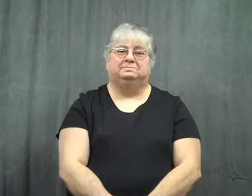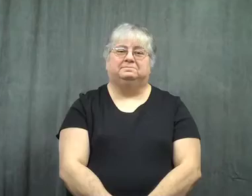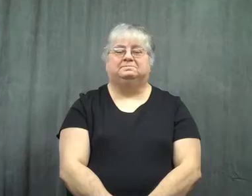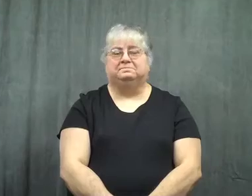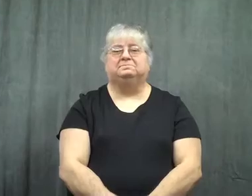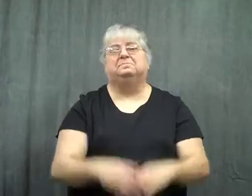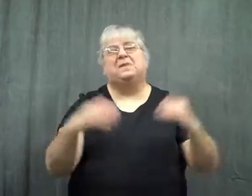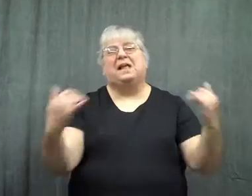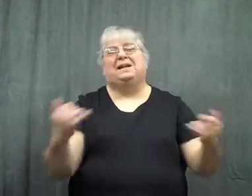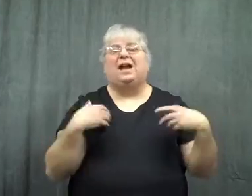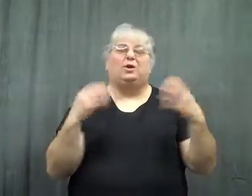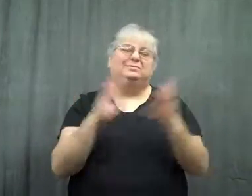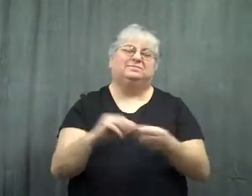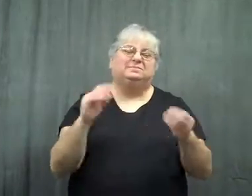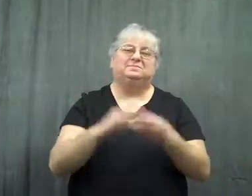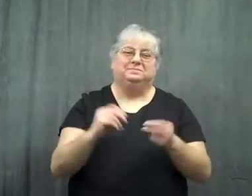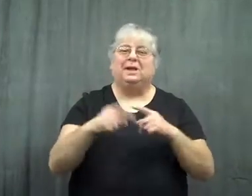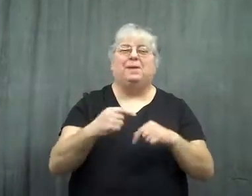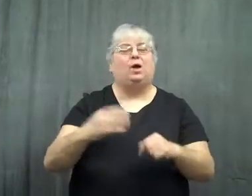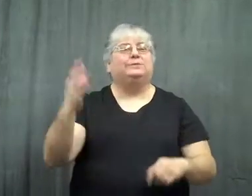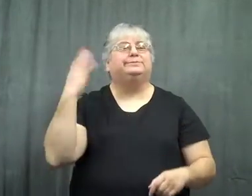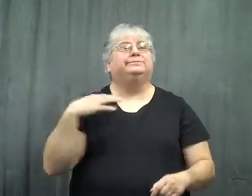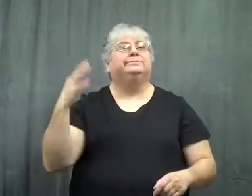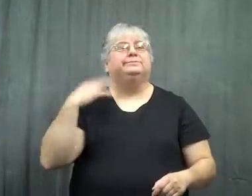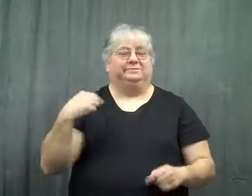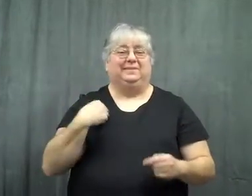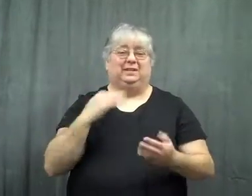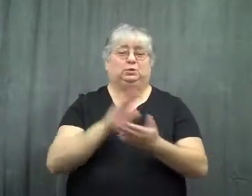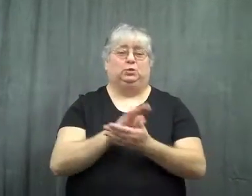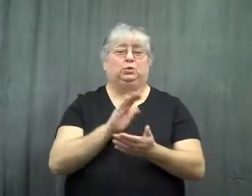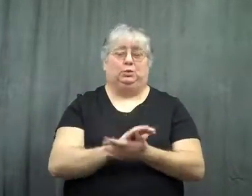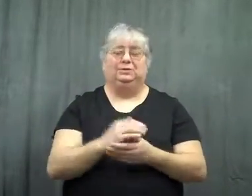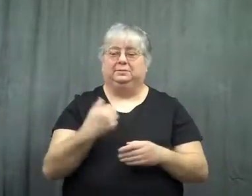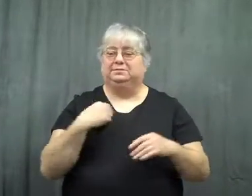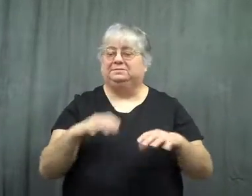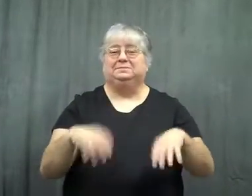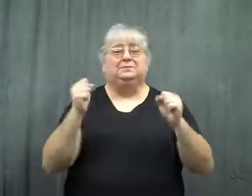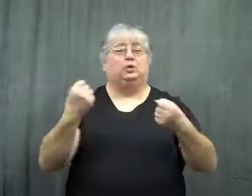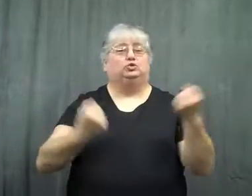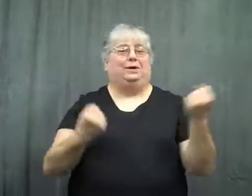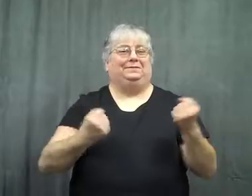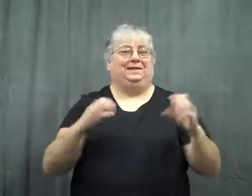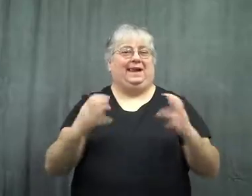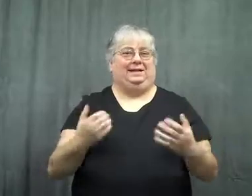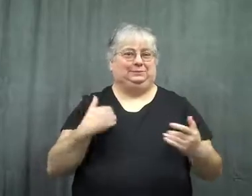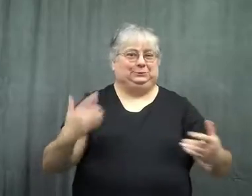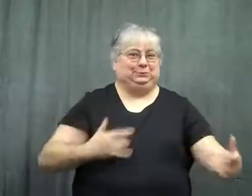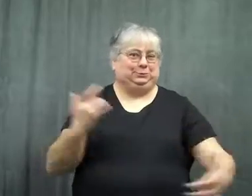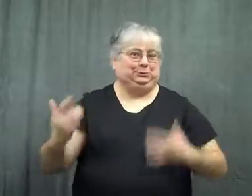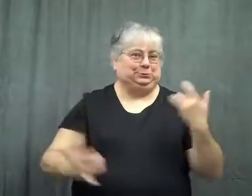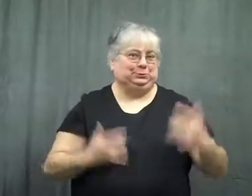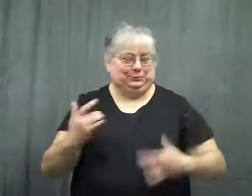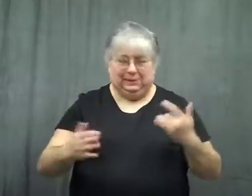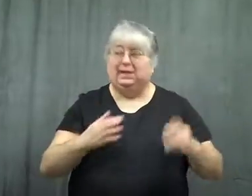I'll talk about when I took Driver Ed in school. I was excited.